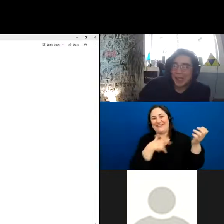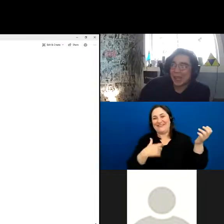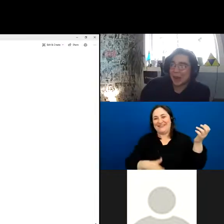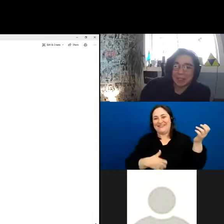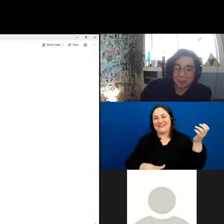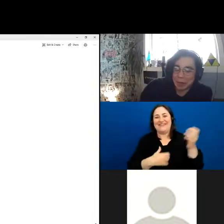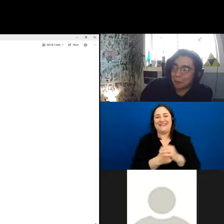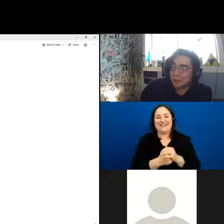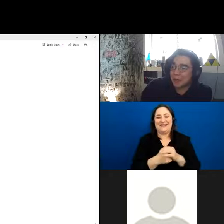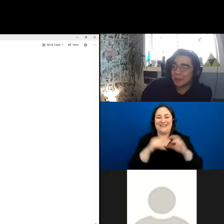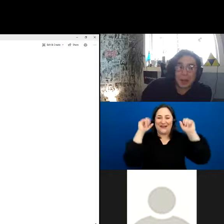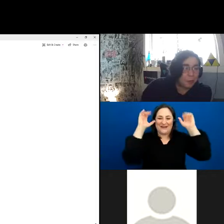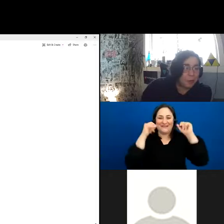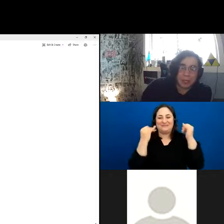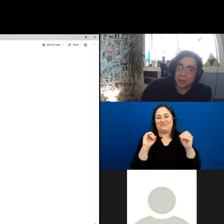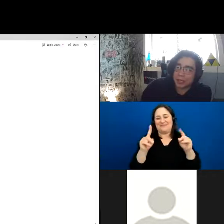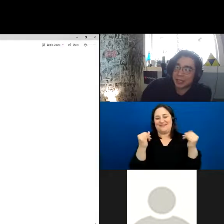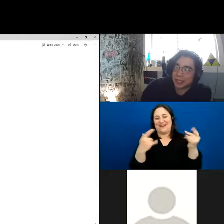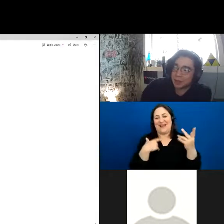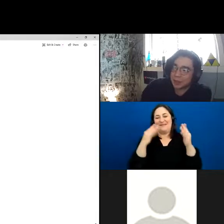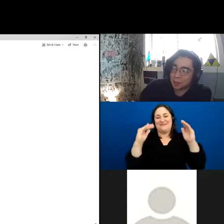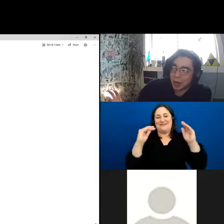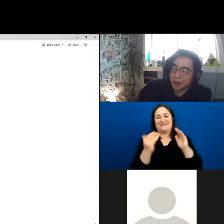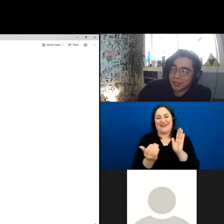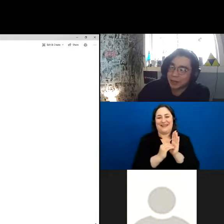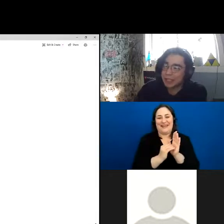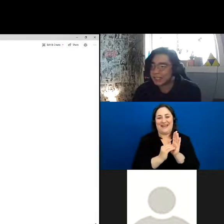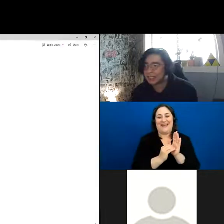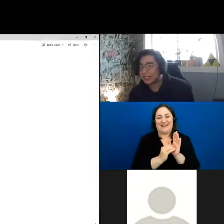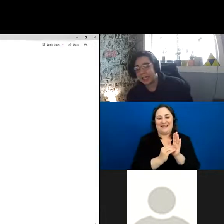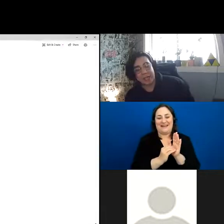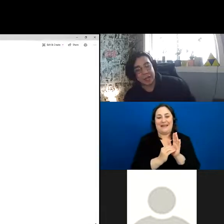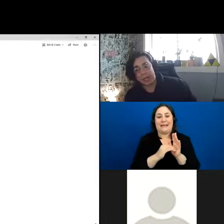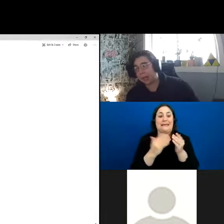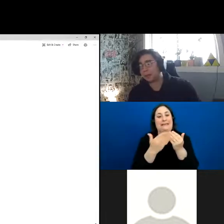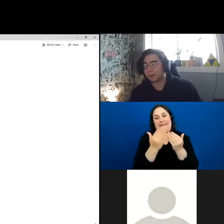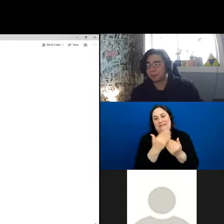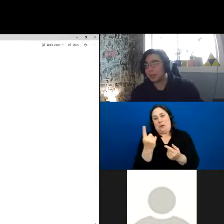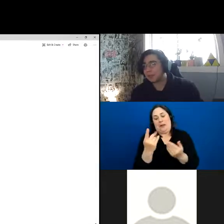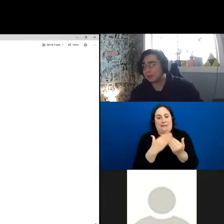Awesome, ok we will move on to the final one really quick. This one is relatively easy but